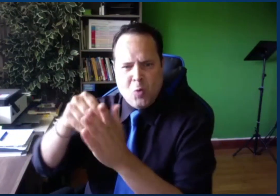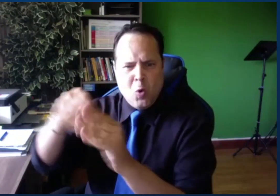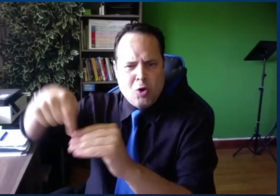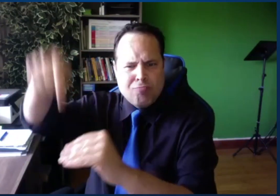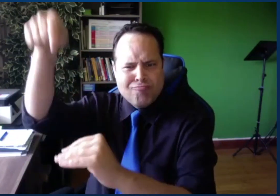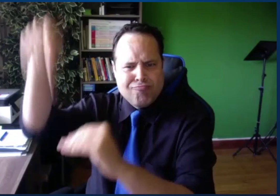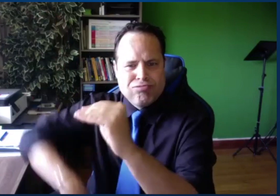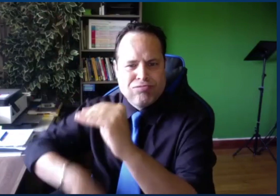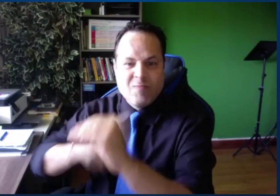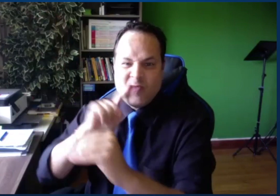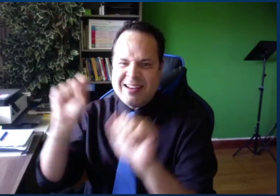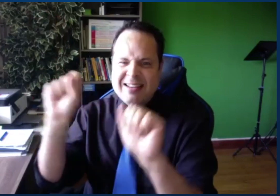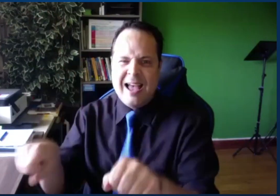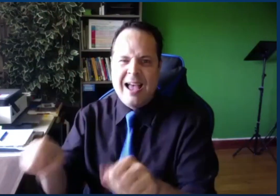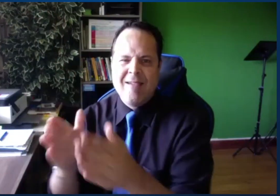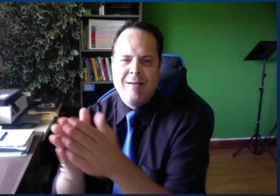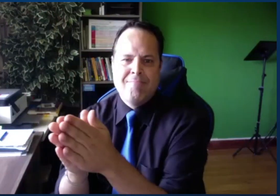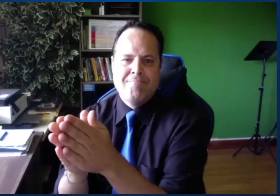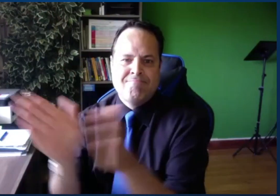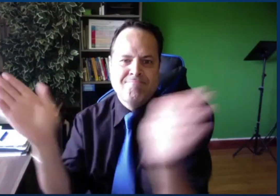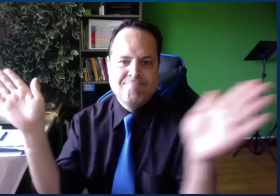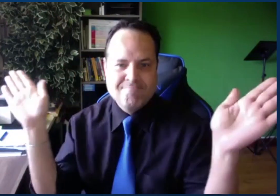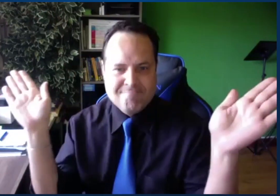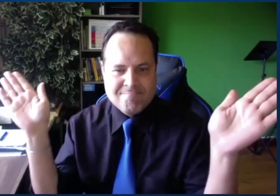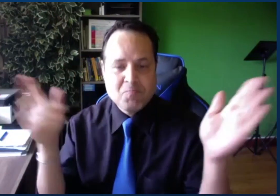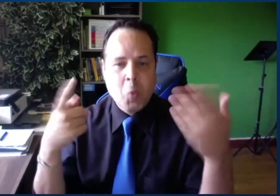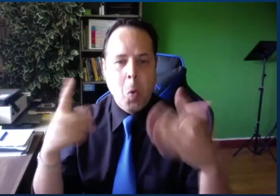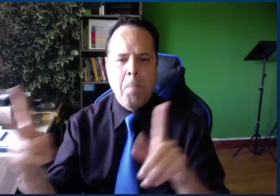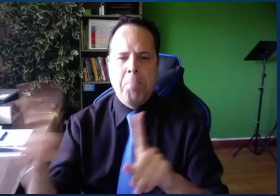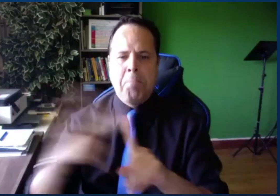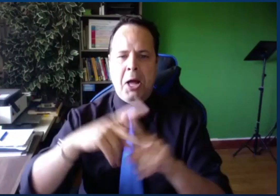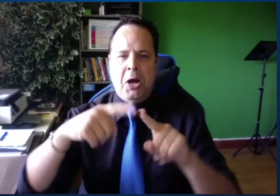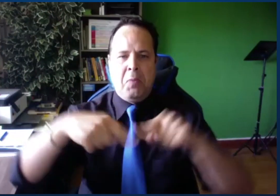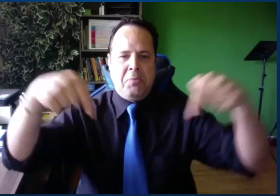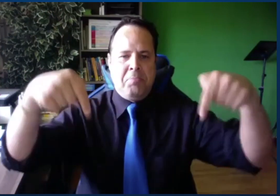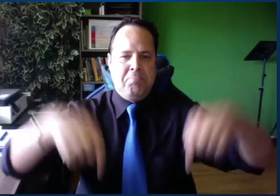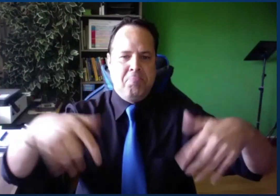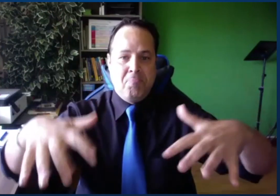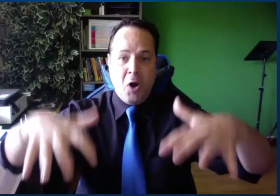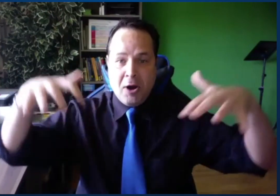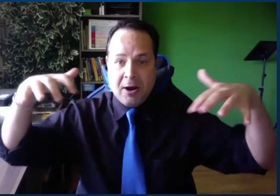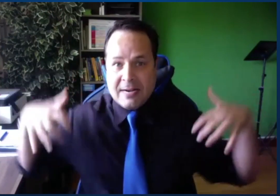presentations about deaf education where he went quite in depth,